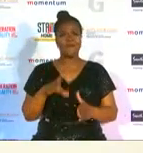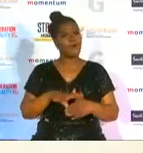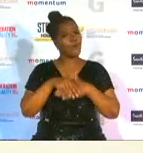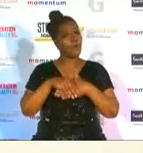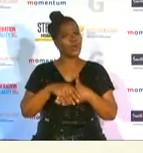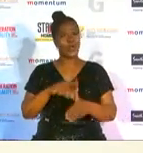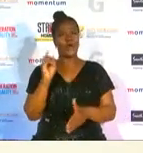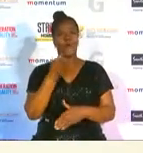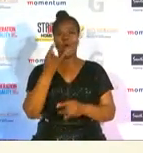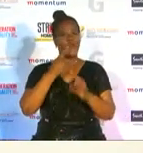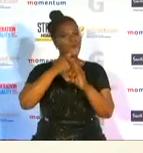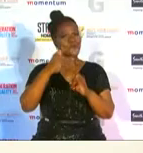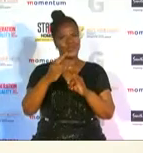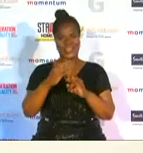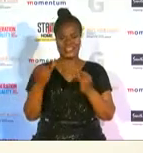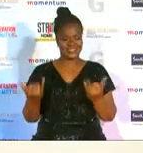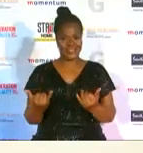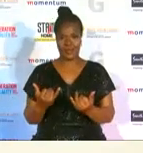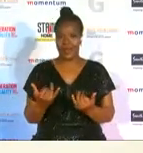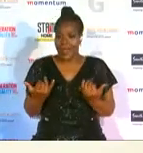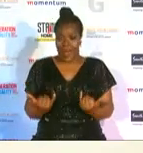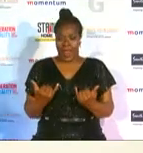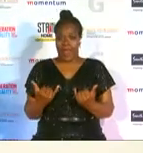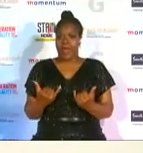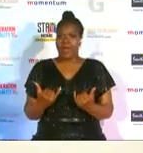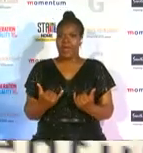the winners thus far i'm now joined by the honorable deputy